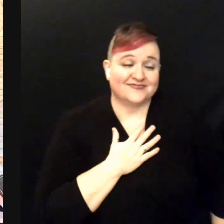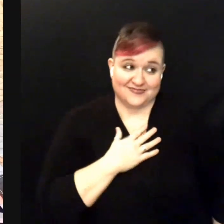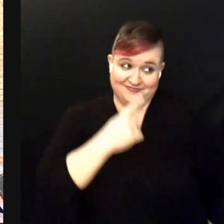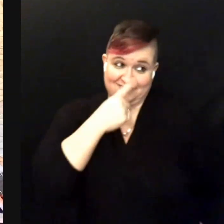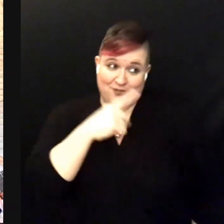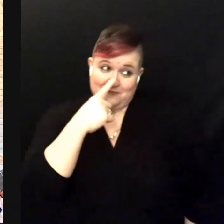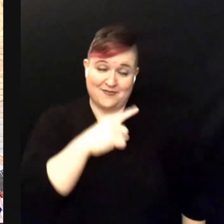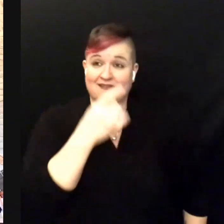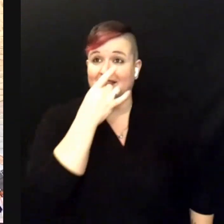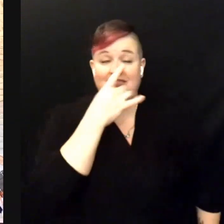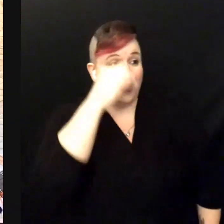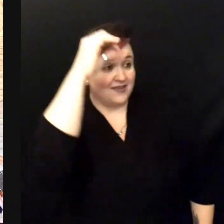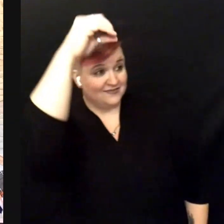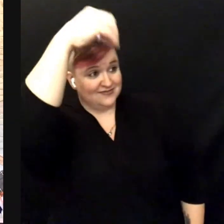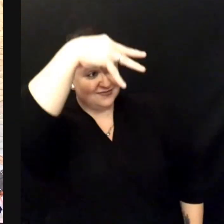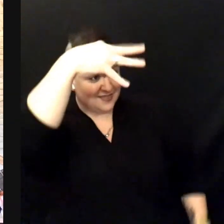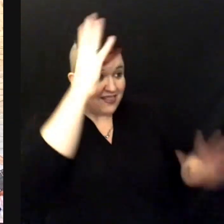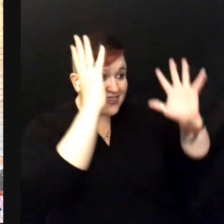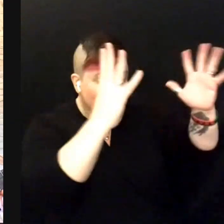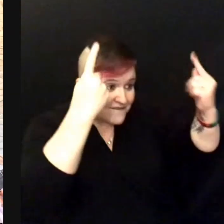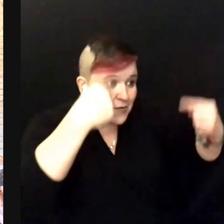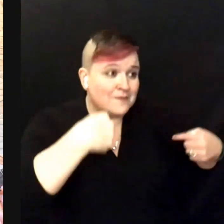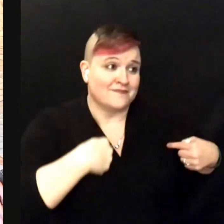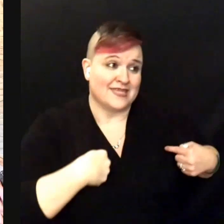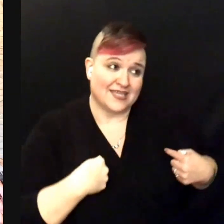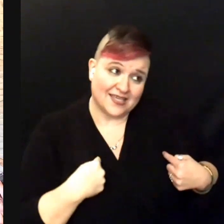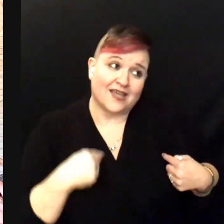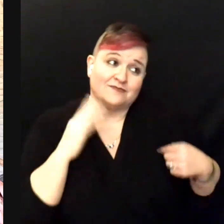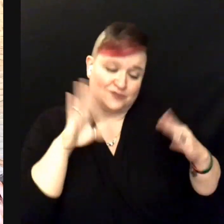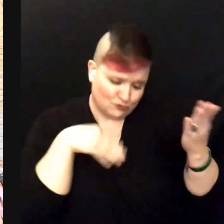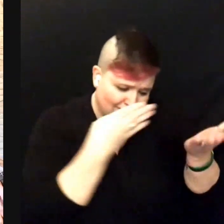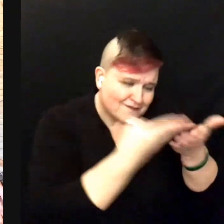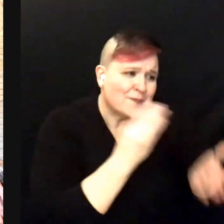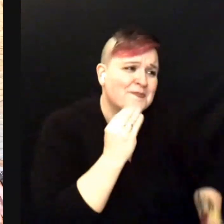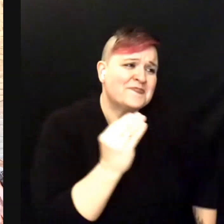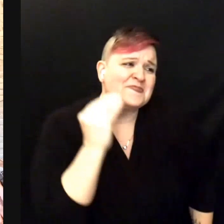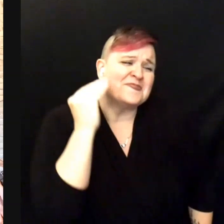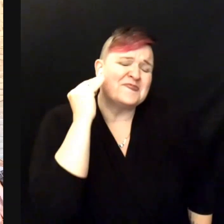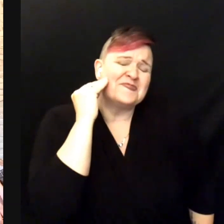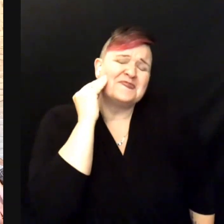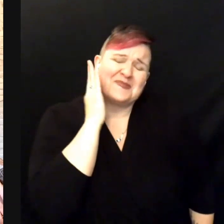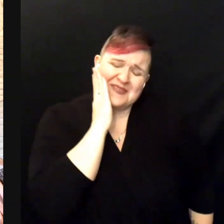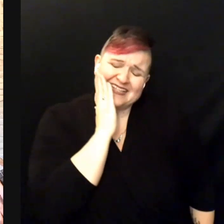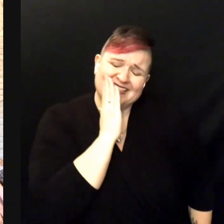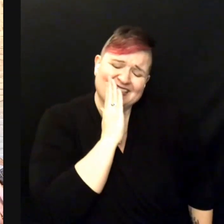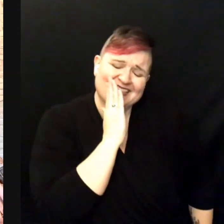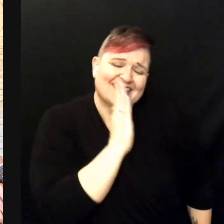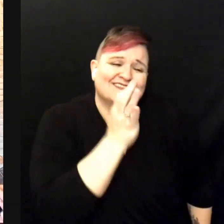please leave a light on for me I’m just down the road